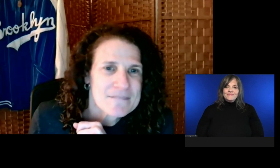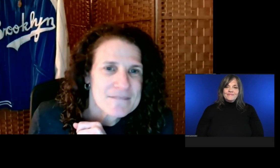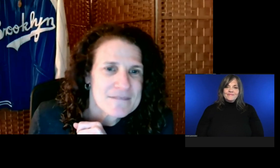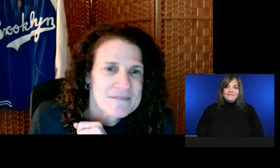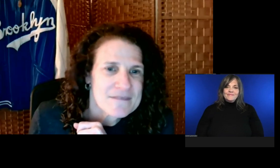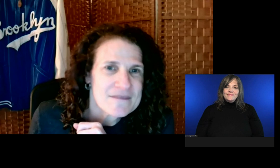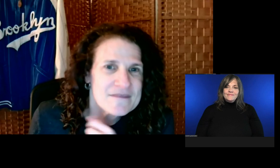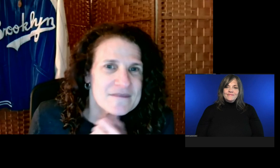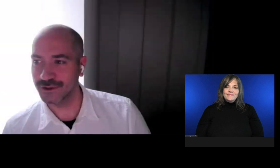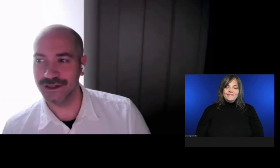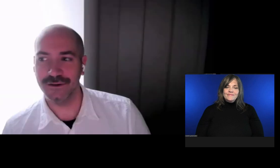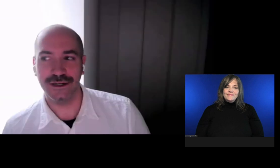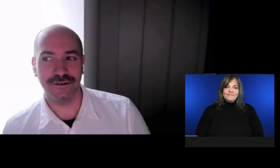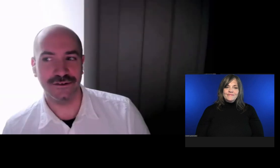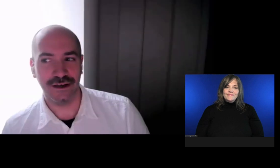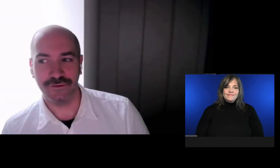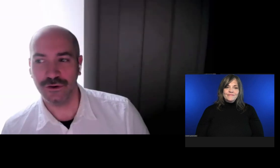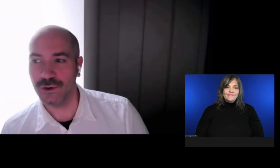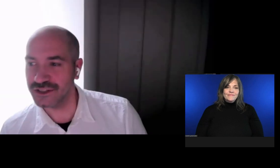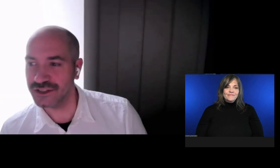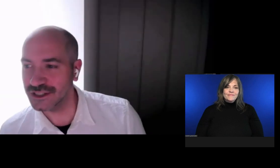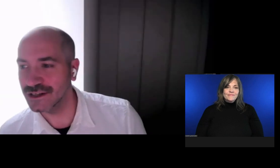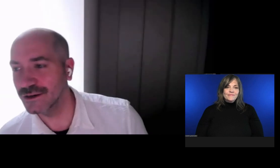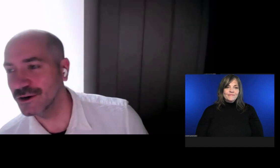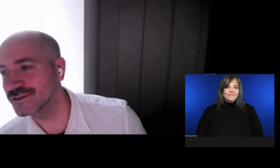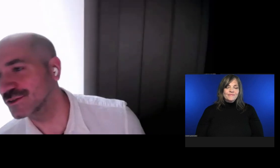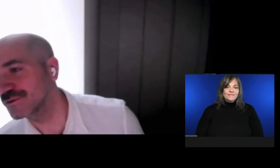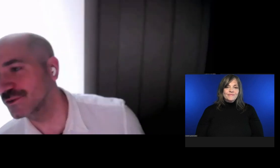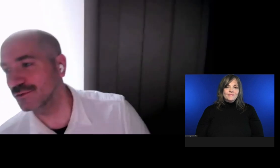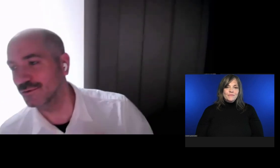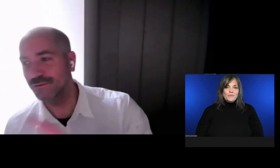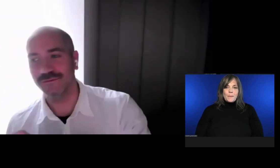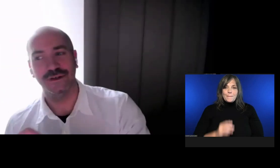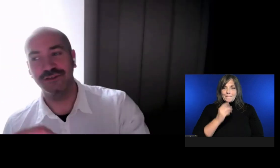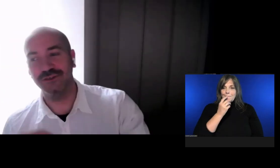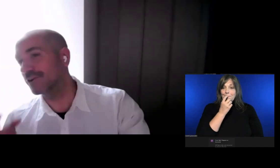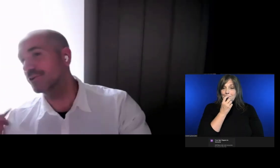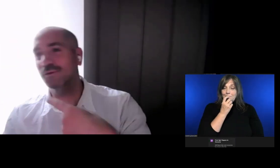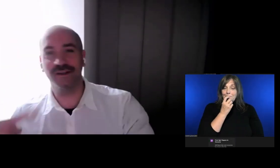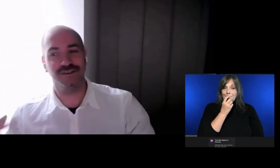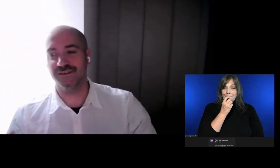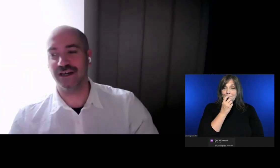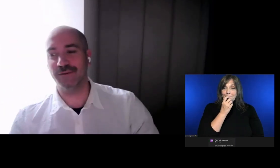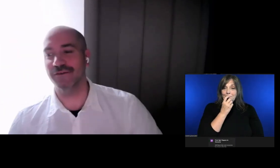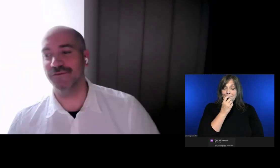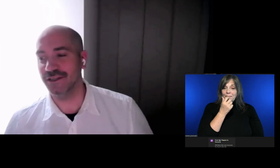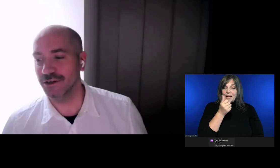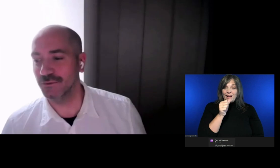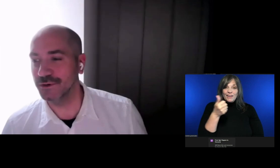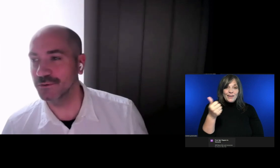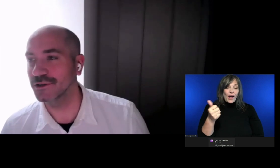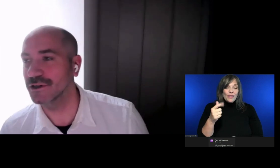So if anyone else has a question or if you raise your hand and you want to come on video,